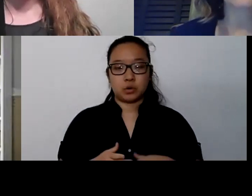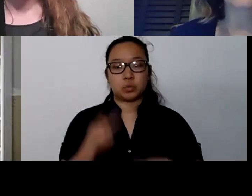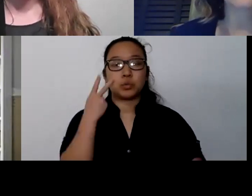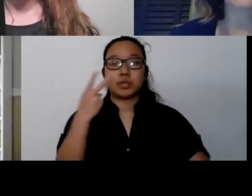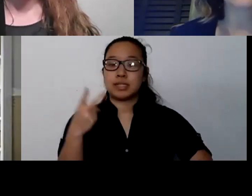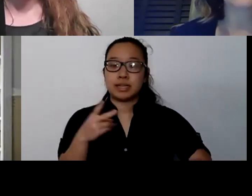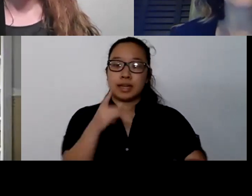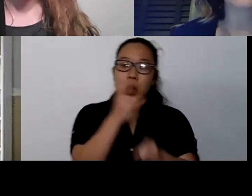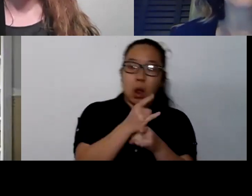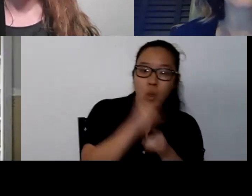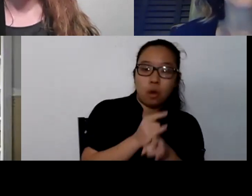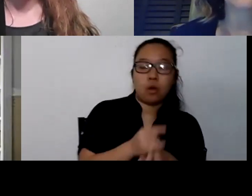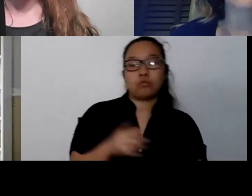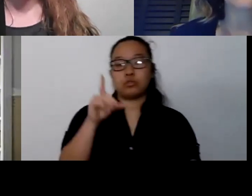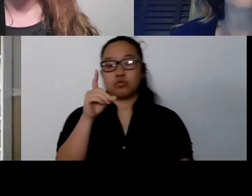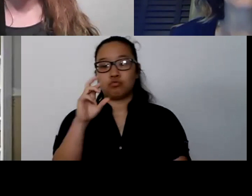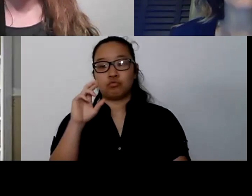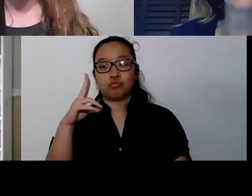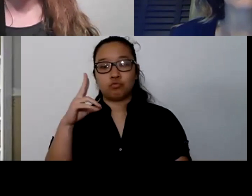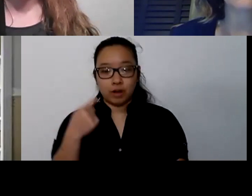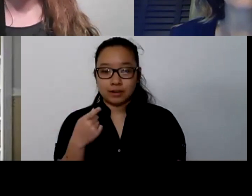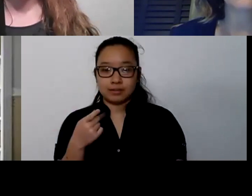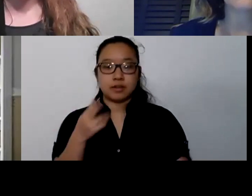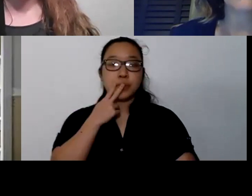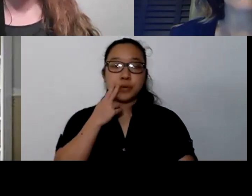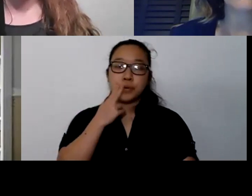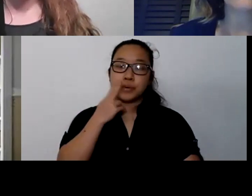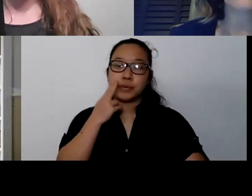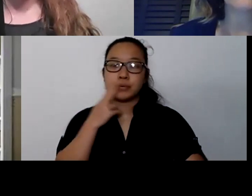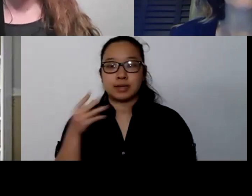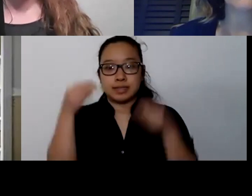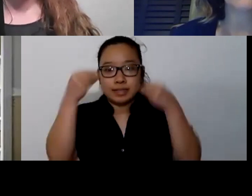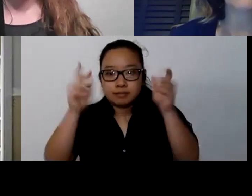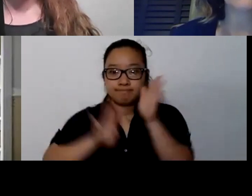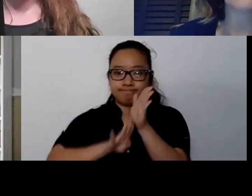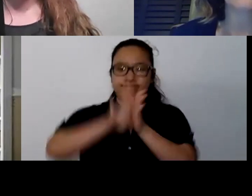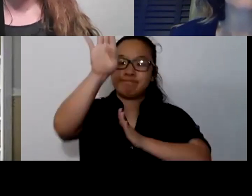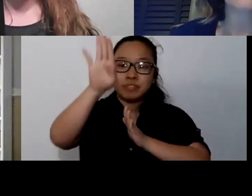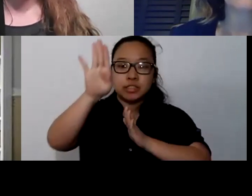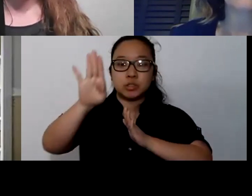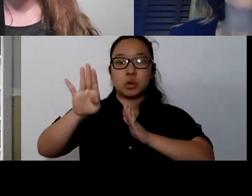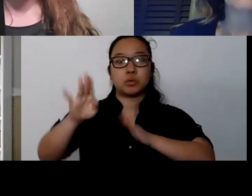that people are really struggling in ways that need some support and reaching out to do that.